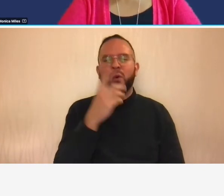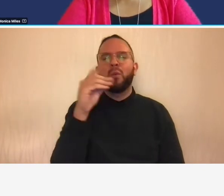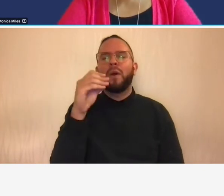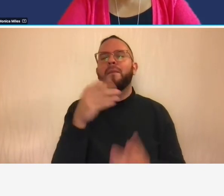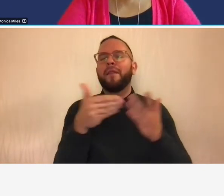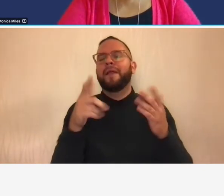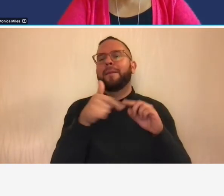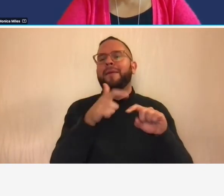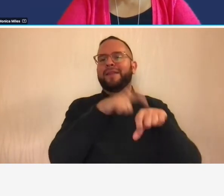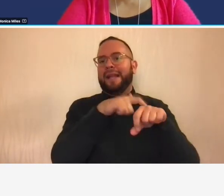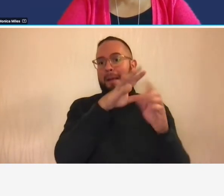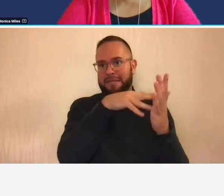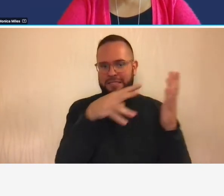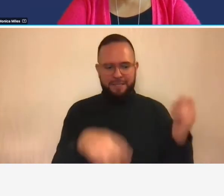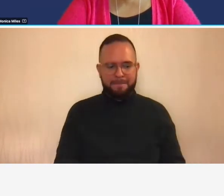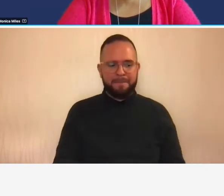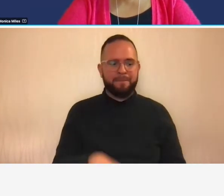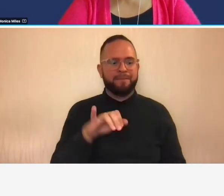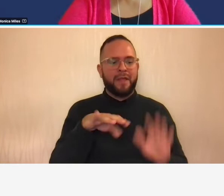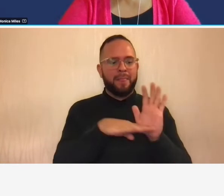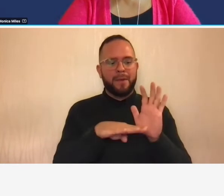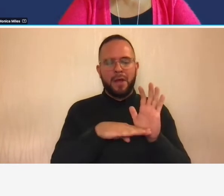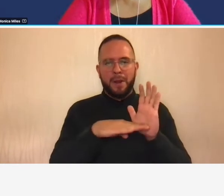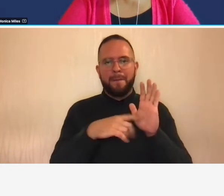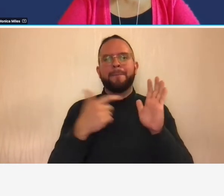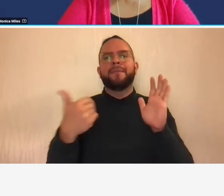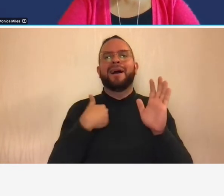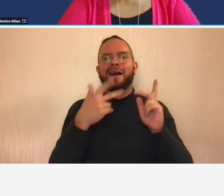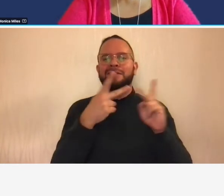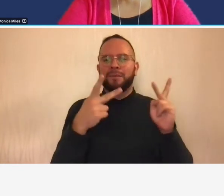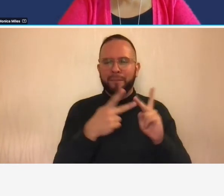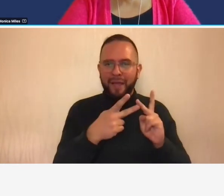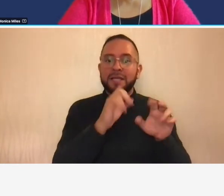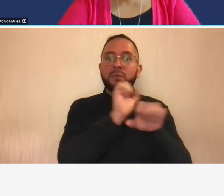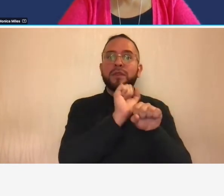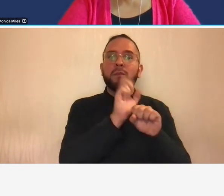so this time sheet at the very bottom has a place for the employee to sign the timesheet